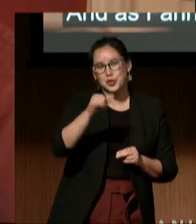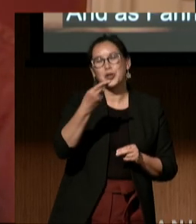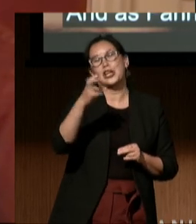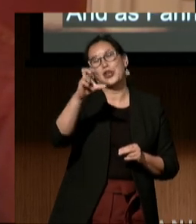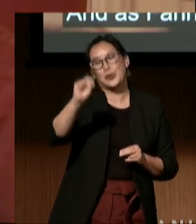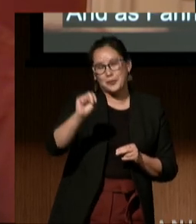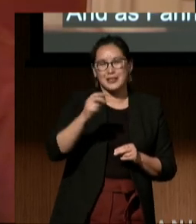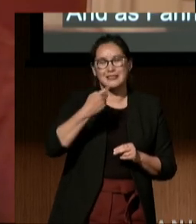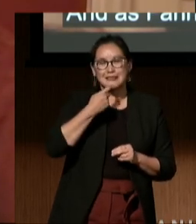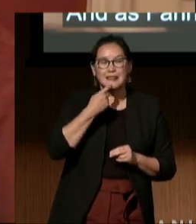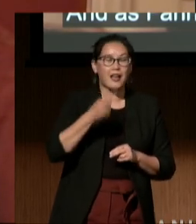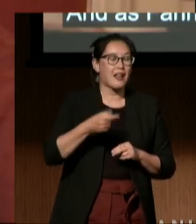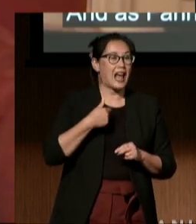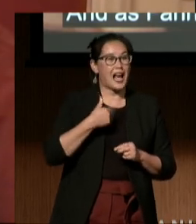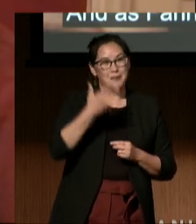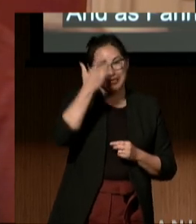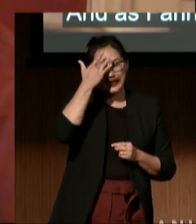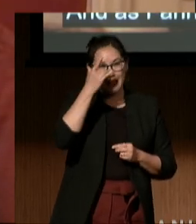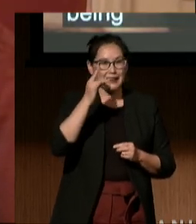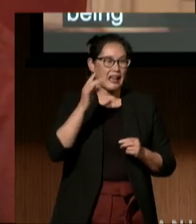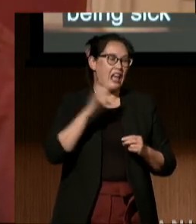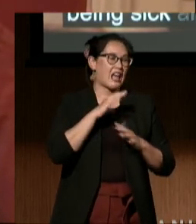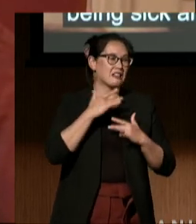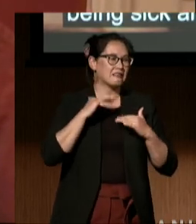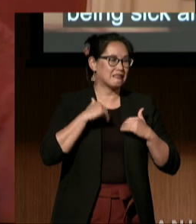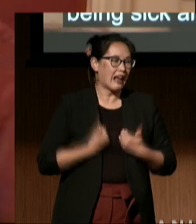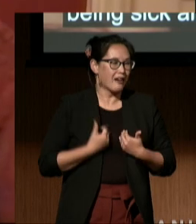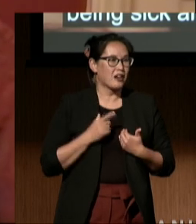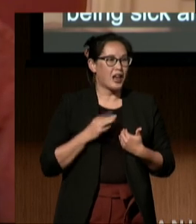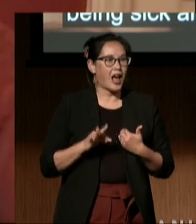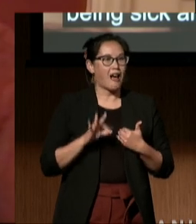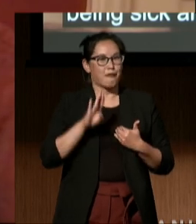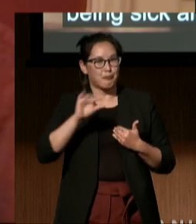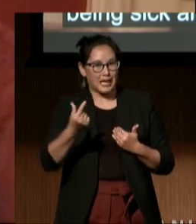We have come so far in terms of gaining equity